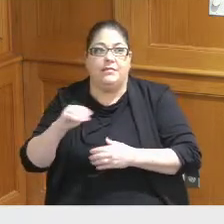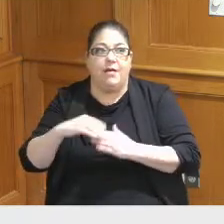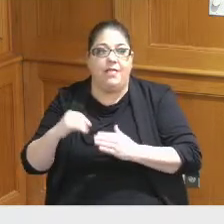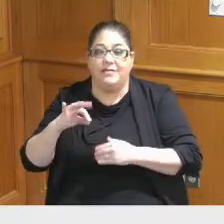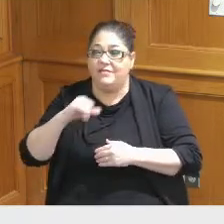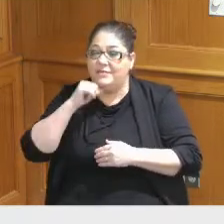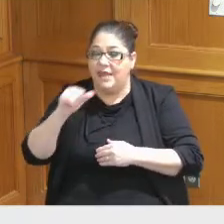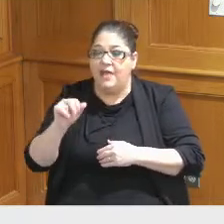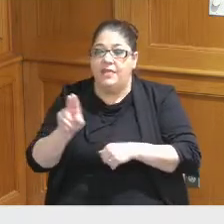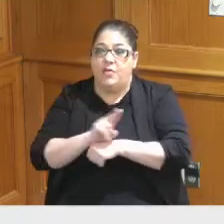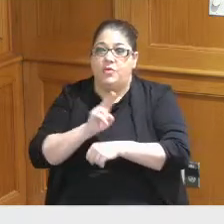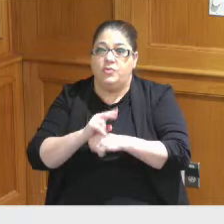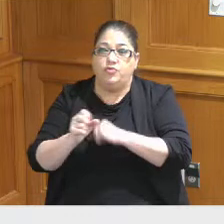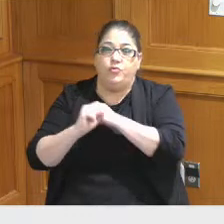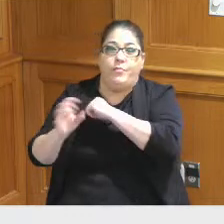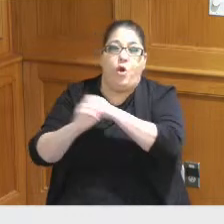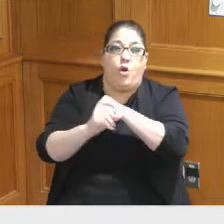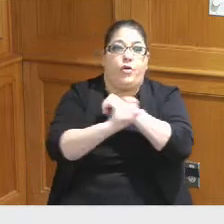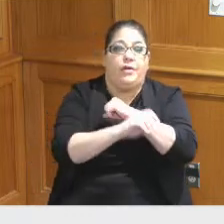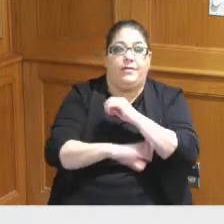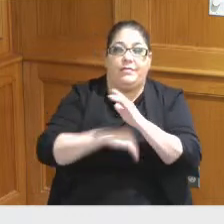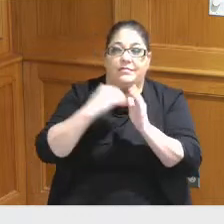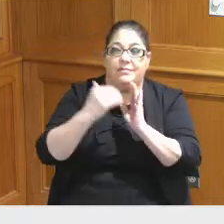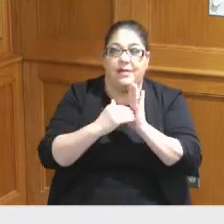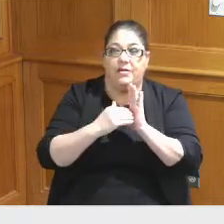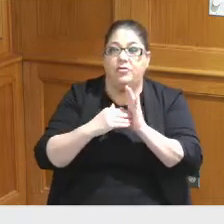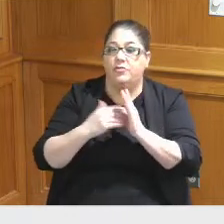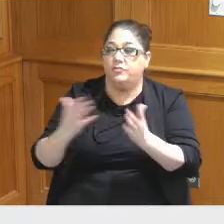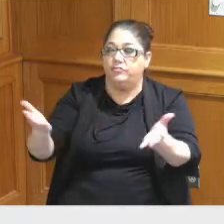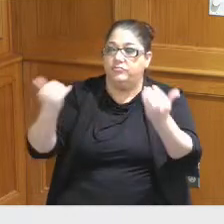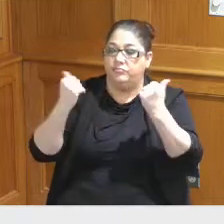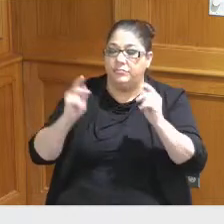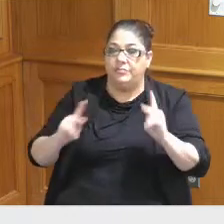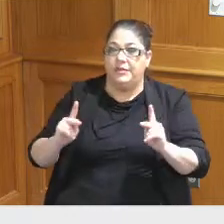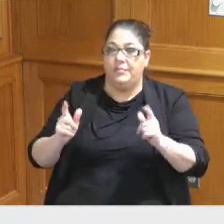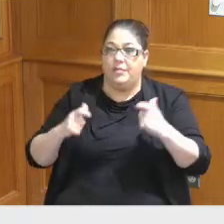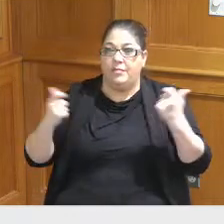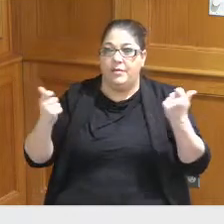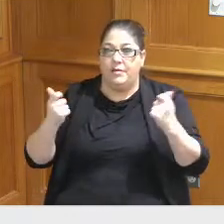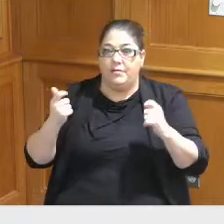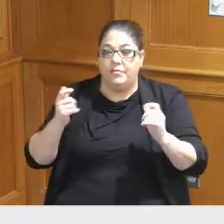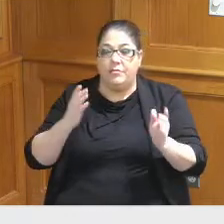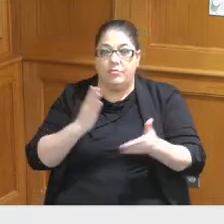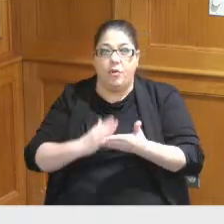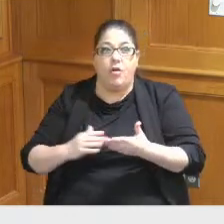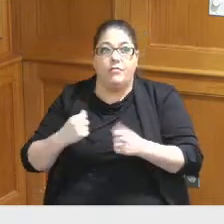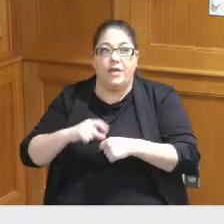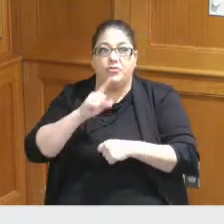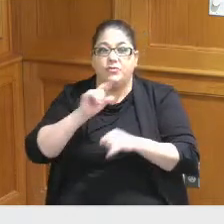to market the center to bring people in all a a major part of making sure the system works the